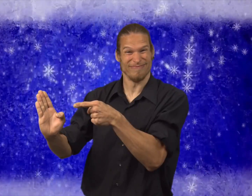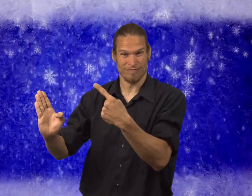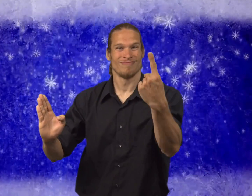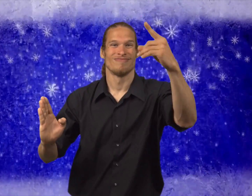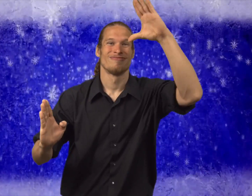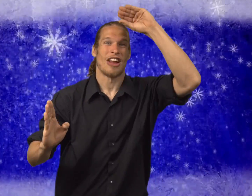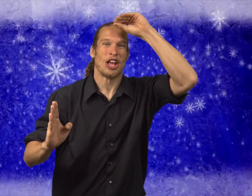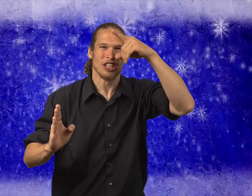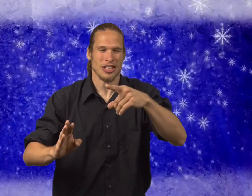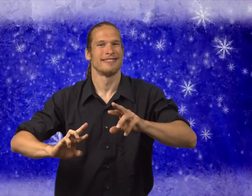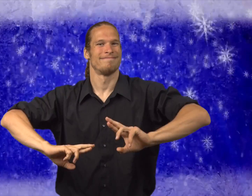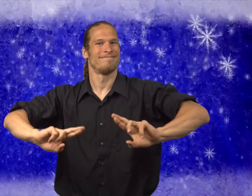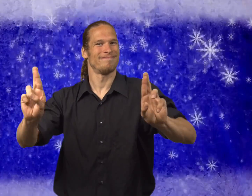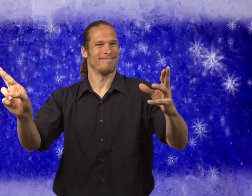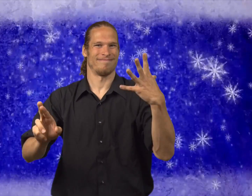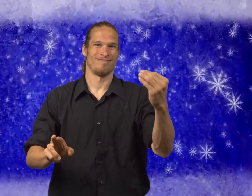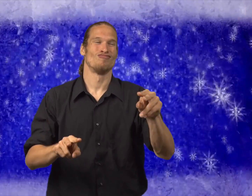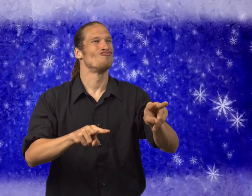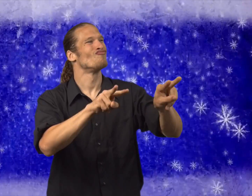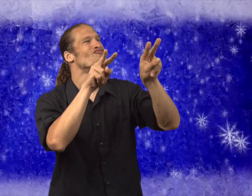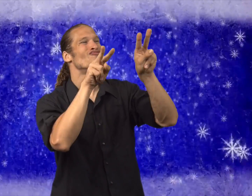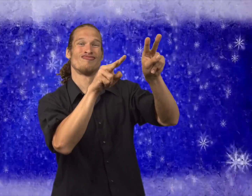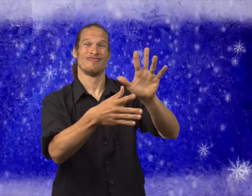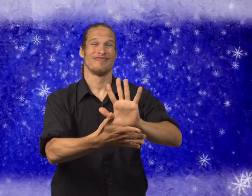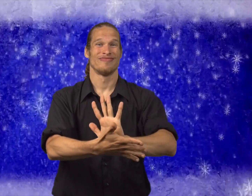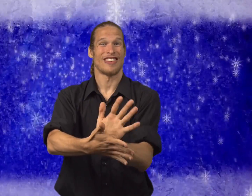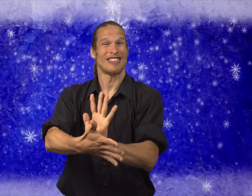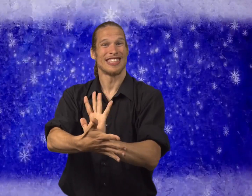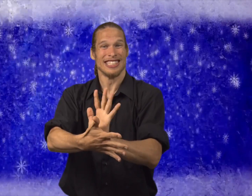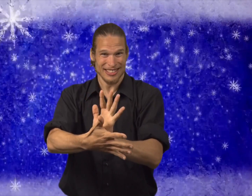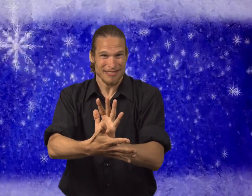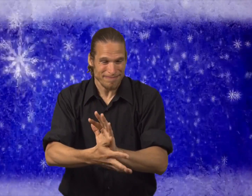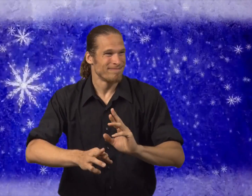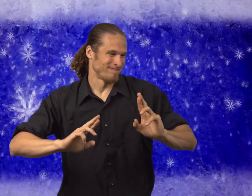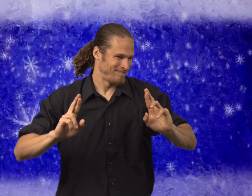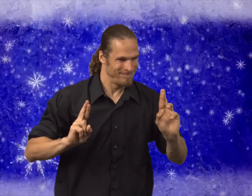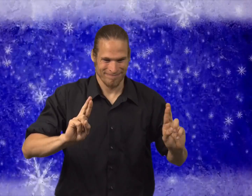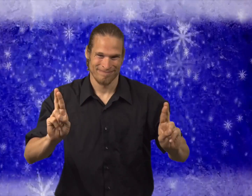in a house there was a little boy getting ready to go see a movie.